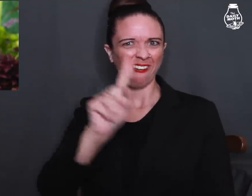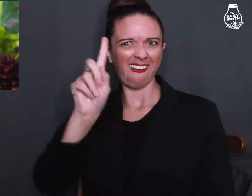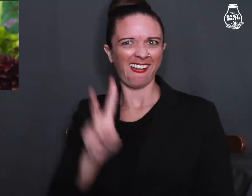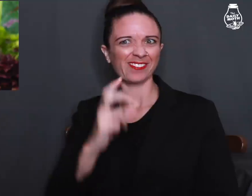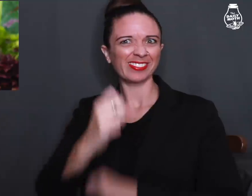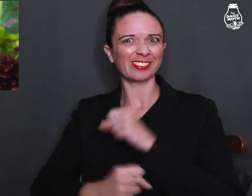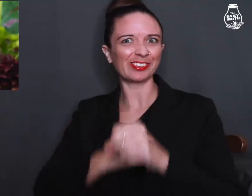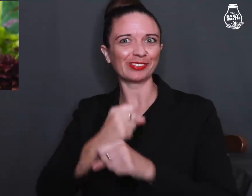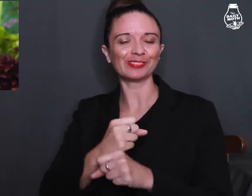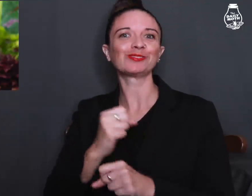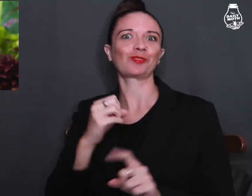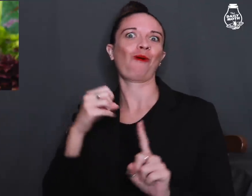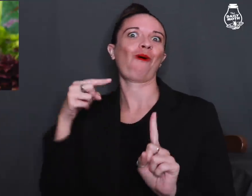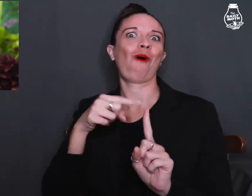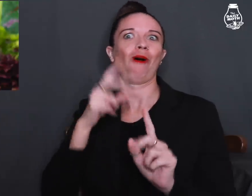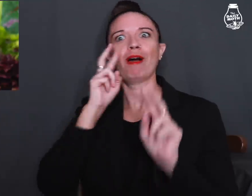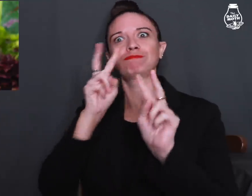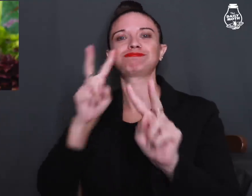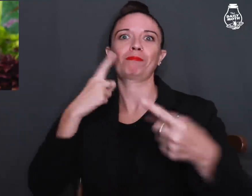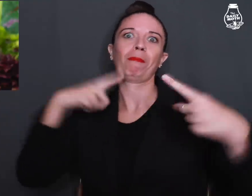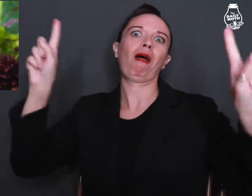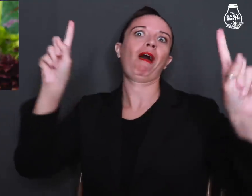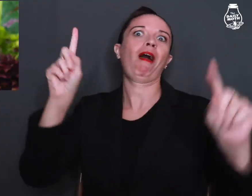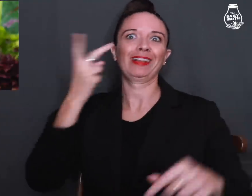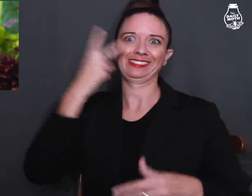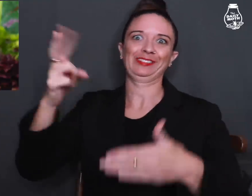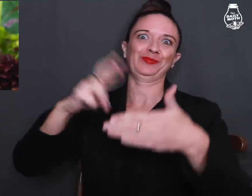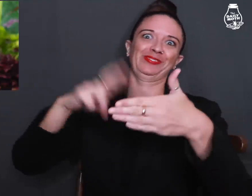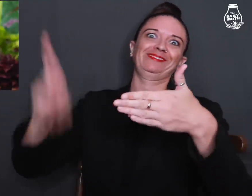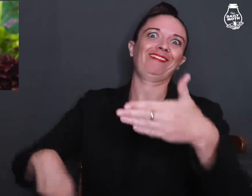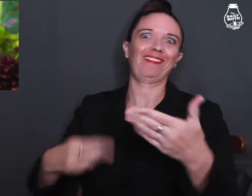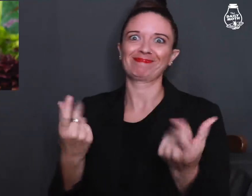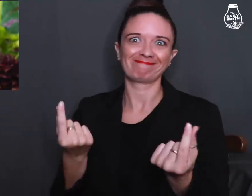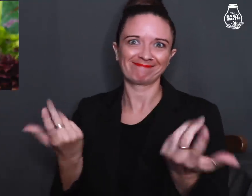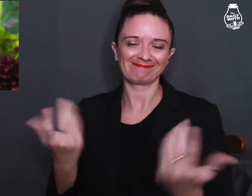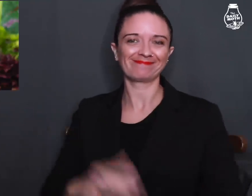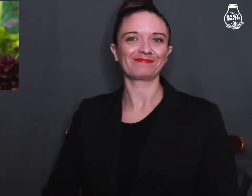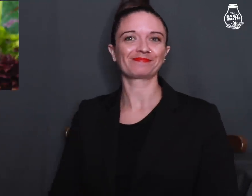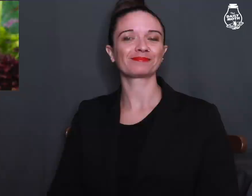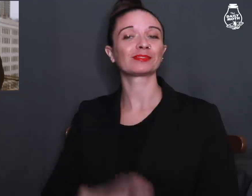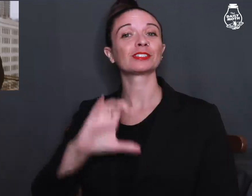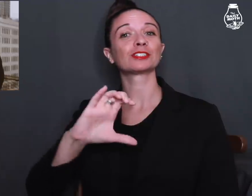1 ½ years so it is about time to see the results.